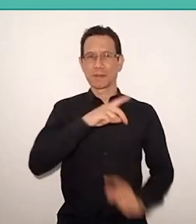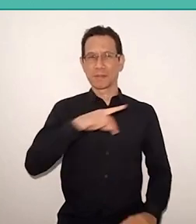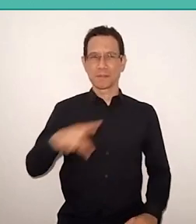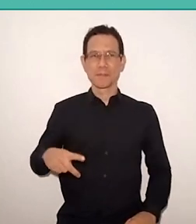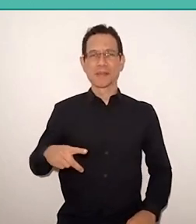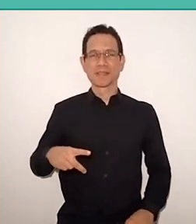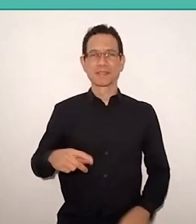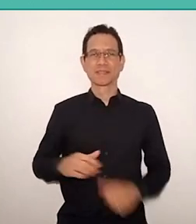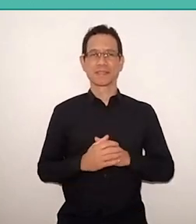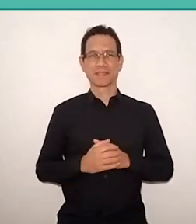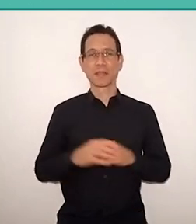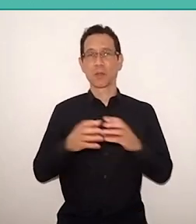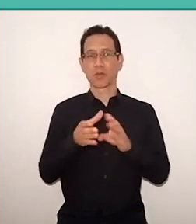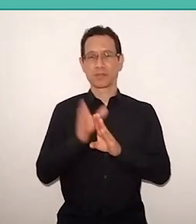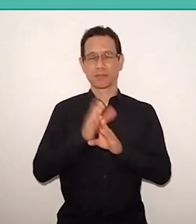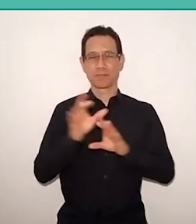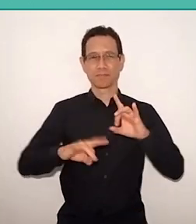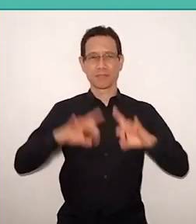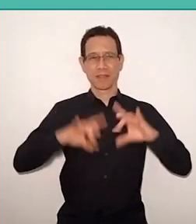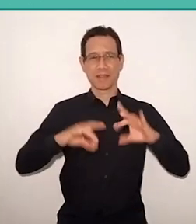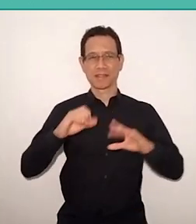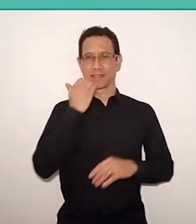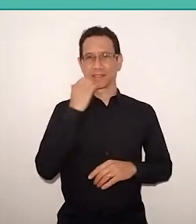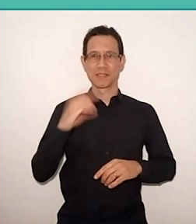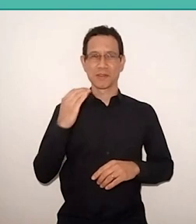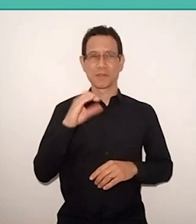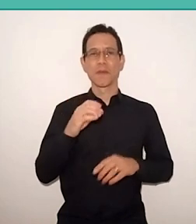of the Technical Scientific Council of Basic Education of CAPES,